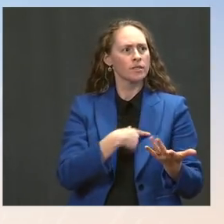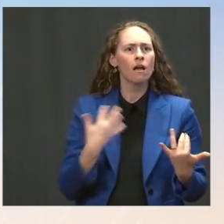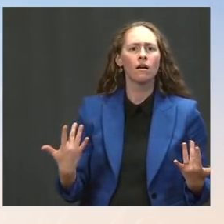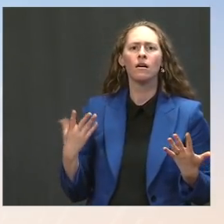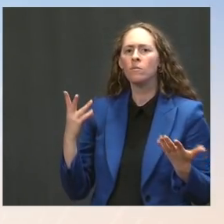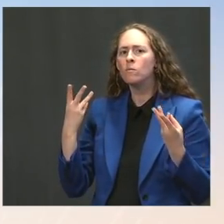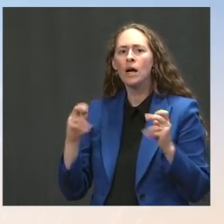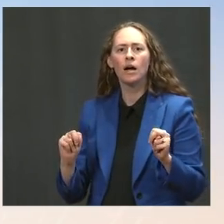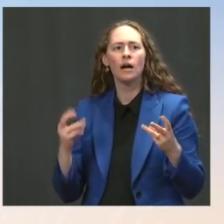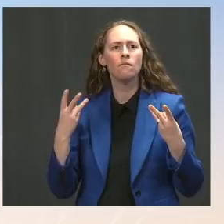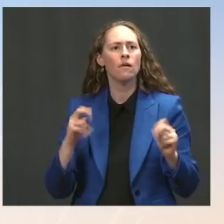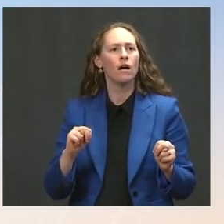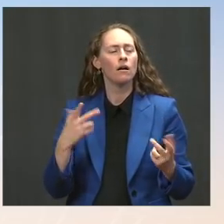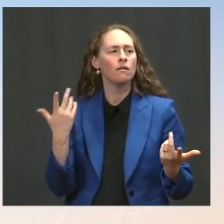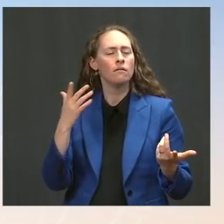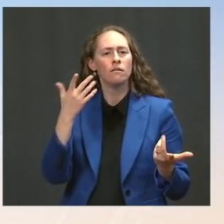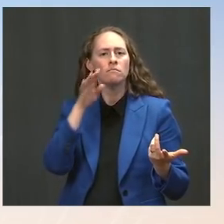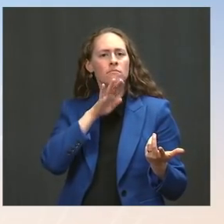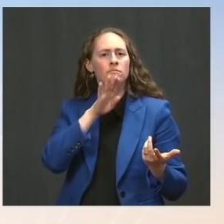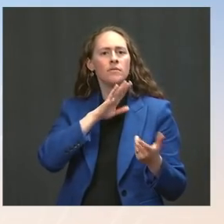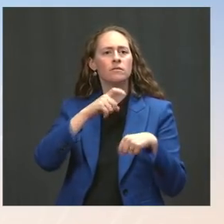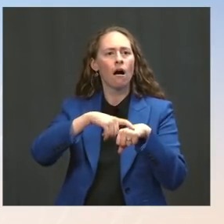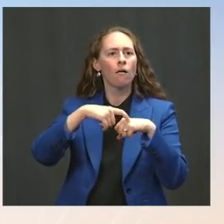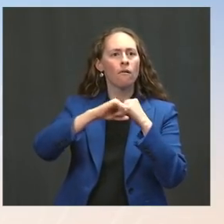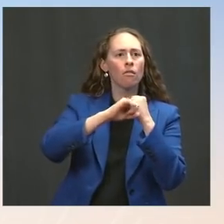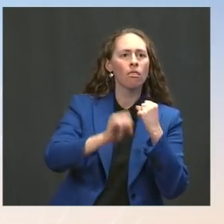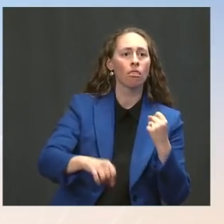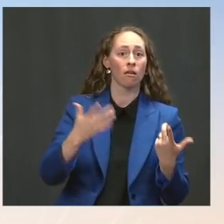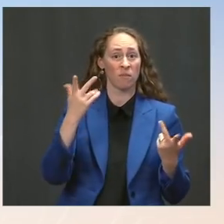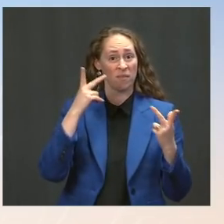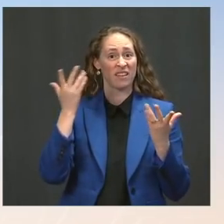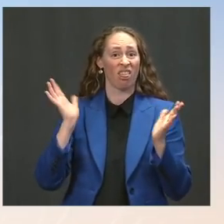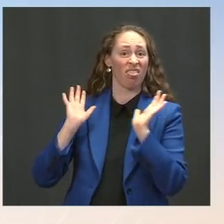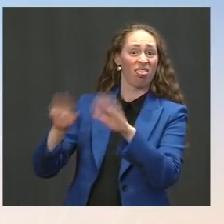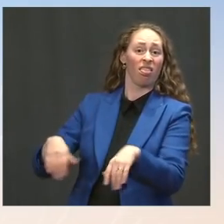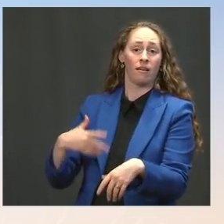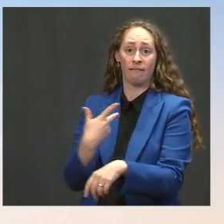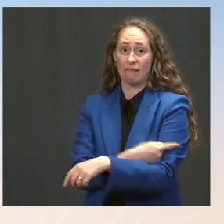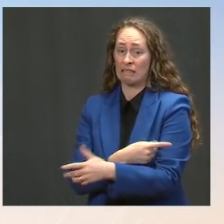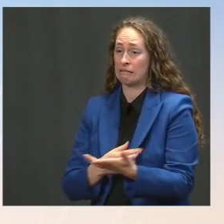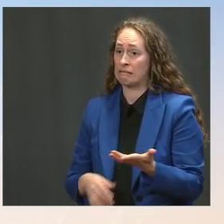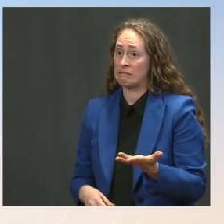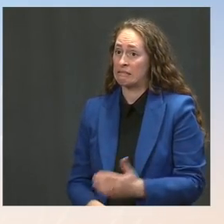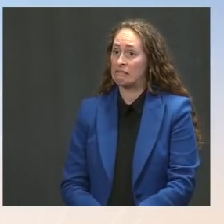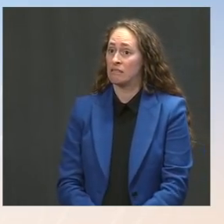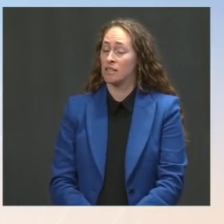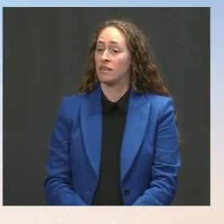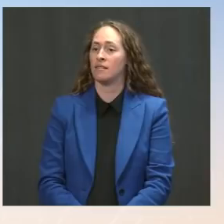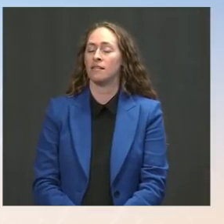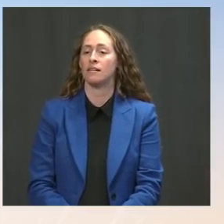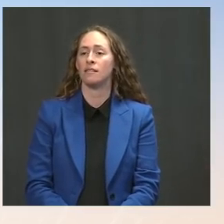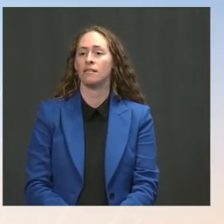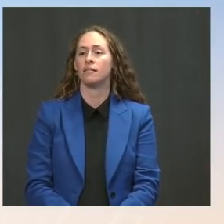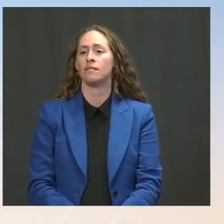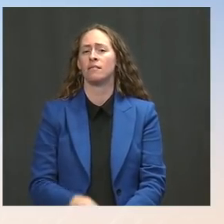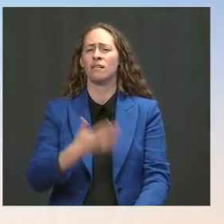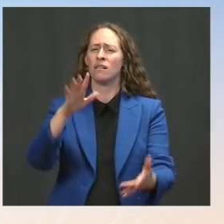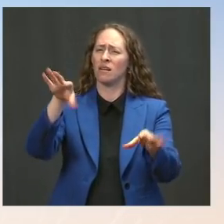from getting vaccinated at this point? Ms. Psaki: Well, again, I think what's most important is that the FDA maintains itself as the gold standard